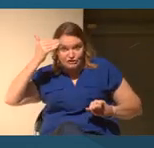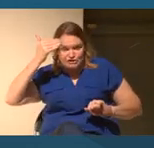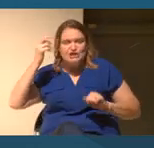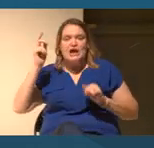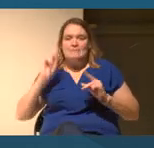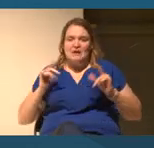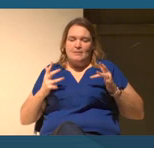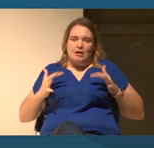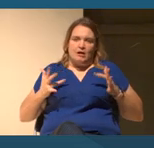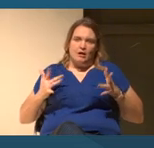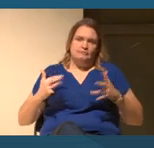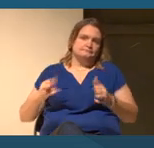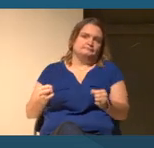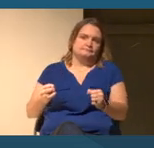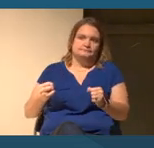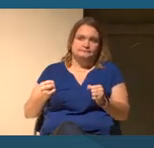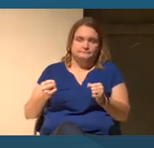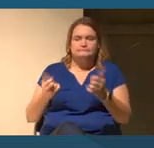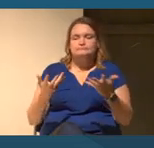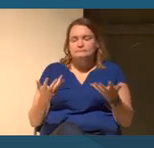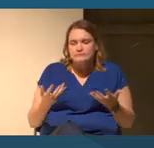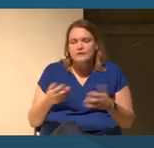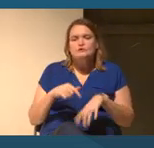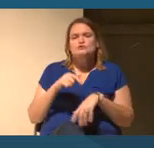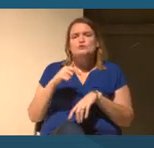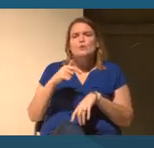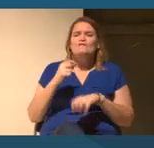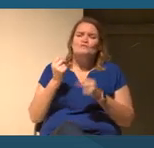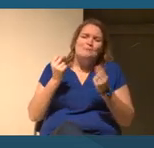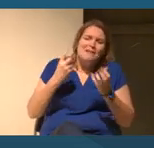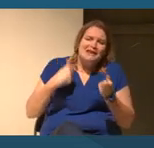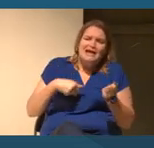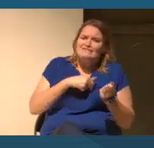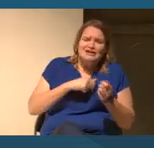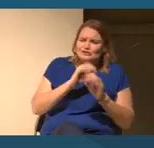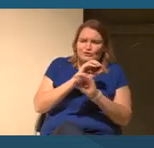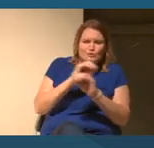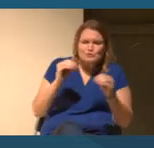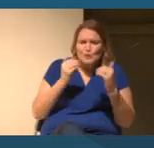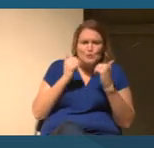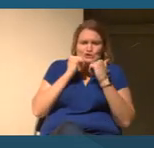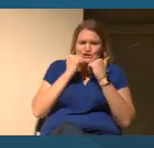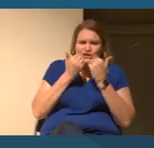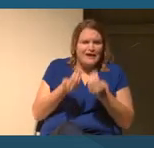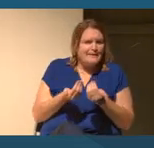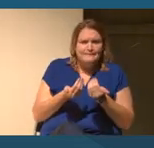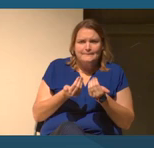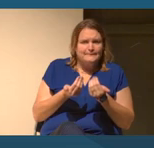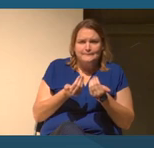And so there is no, for many of us, there's no shame associated with that, but a pride